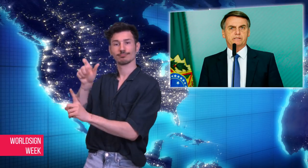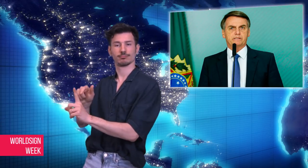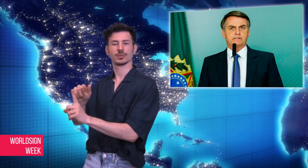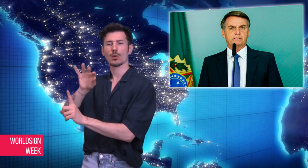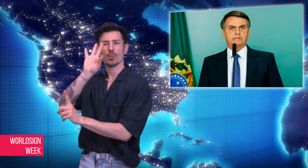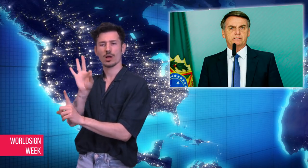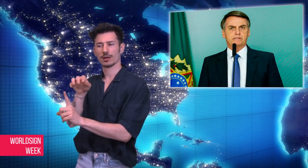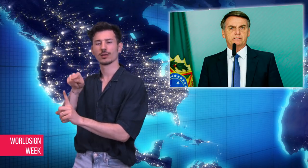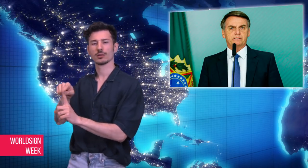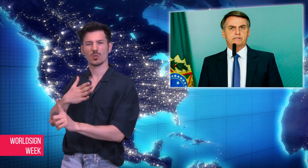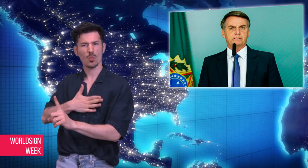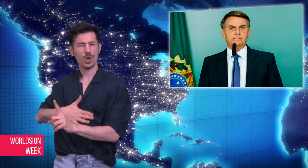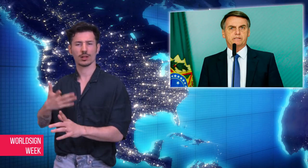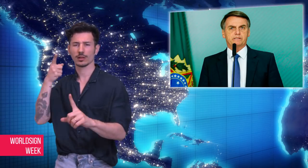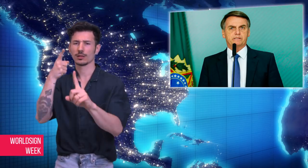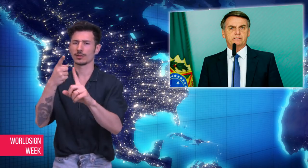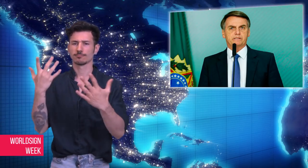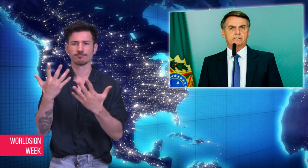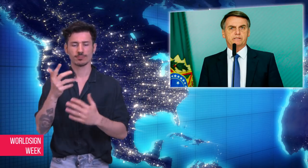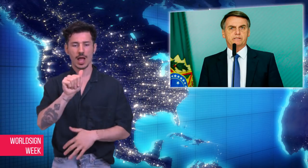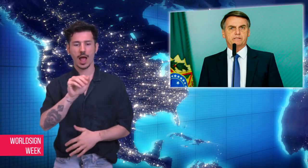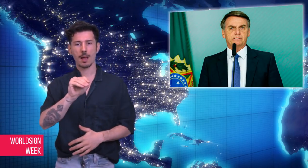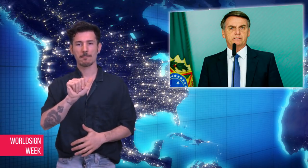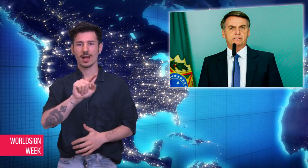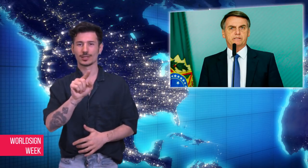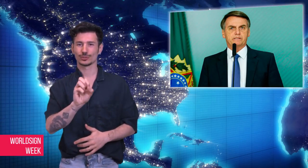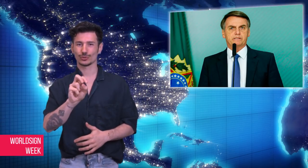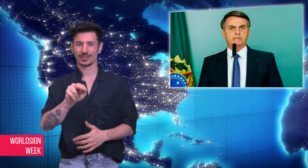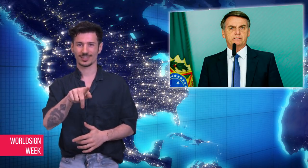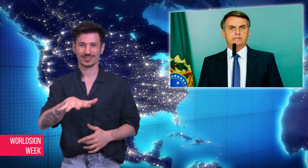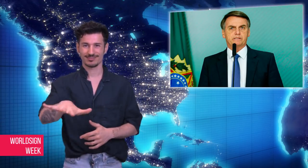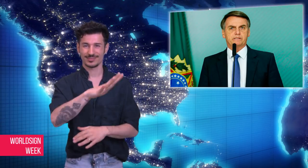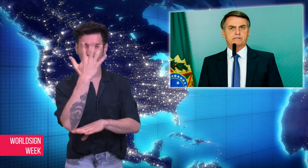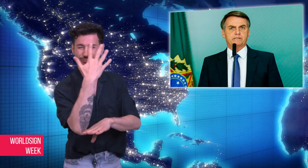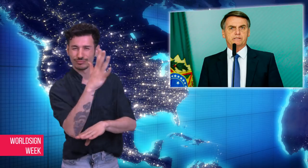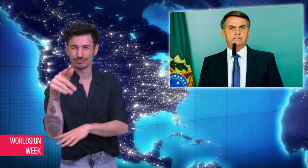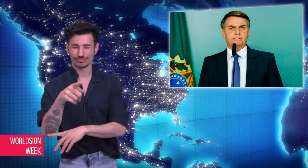open up the Amazon forest for commercial use.